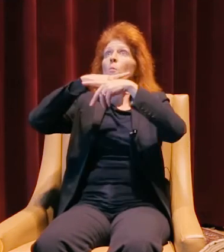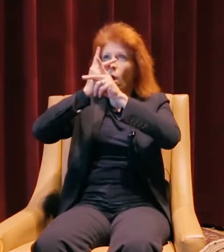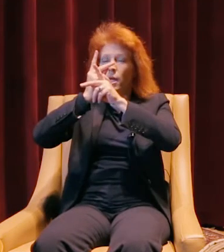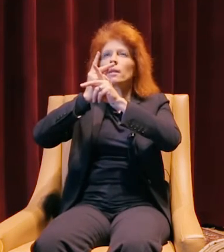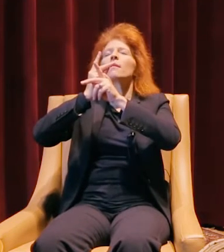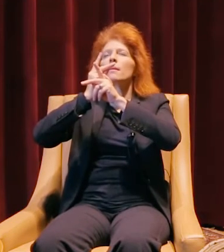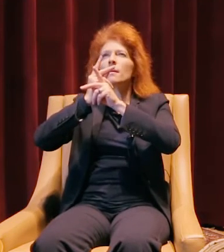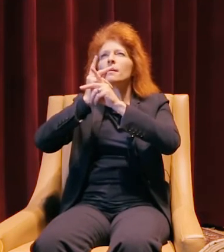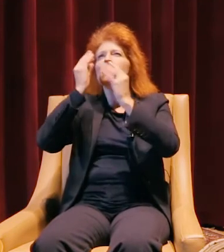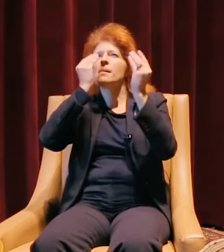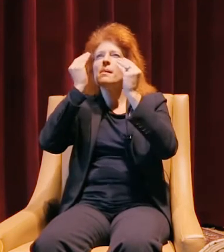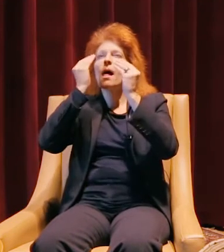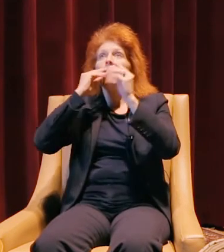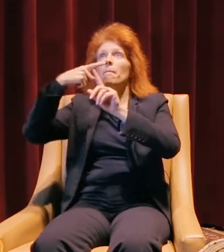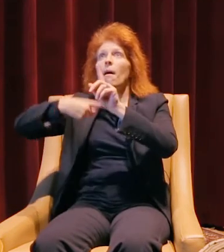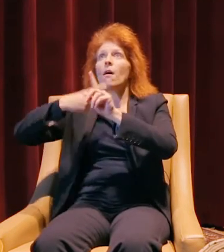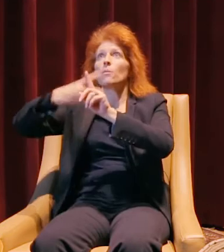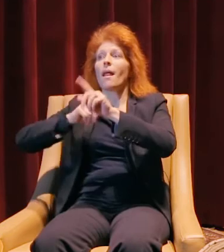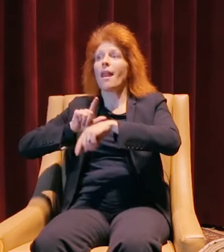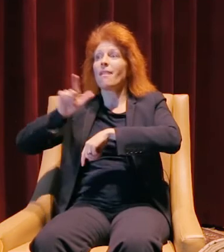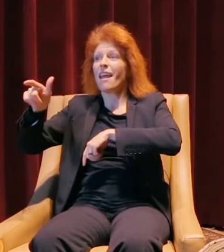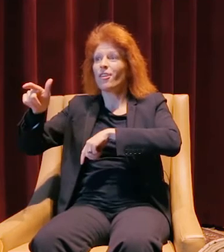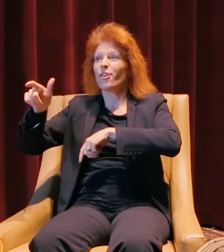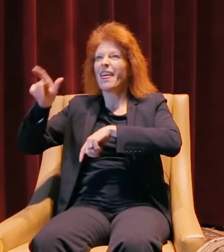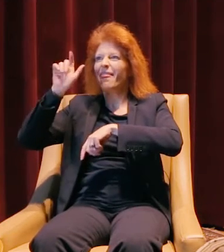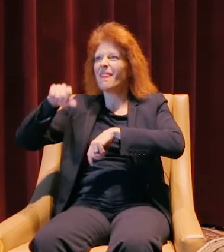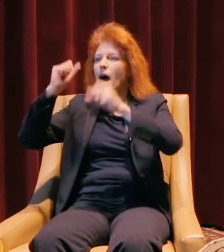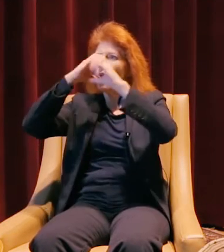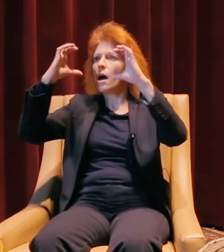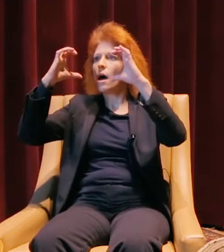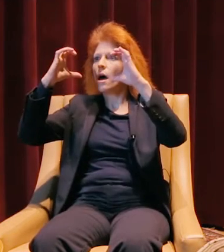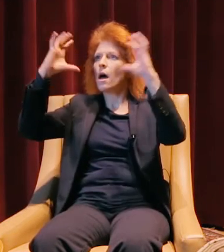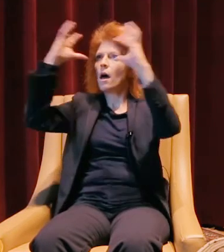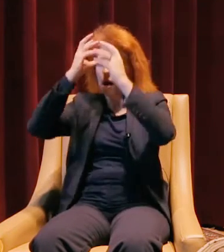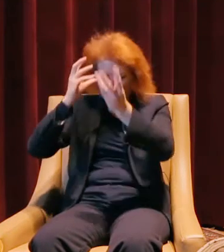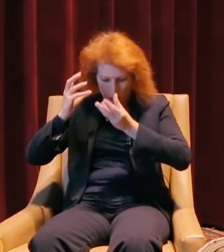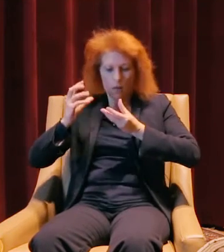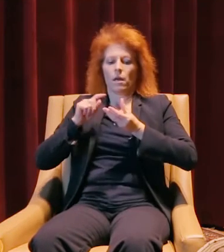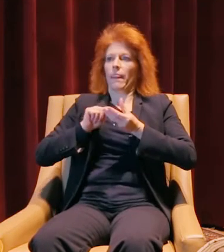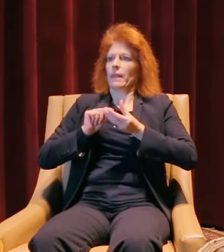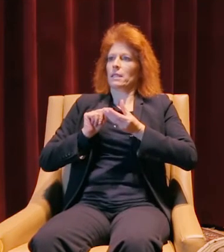and a month later, or two months later, you can actually hold what your idea was in your hand,